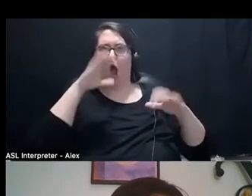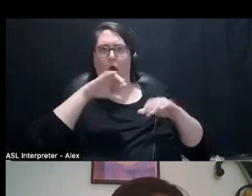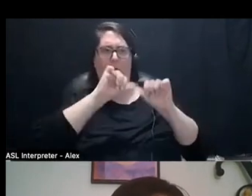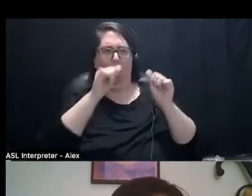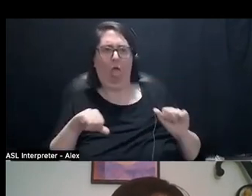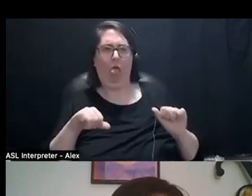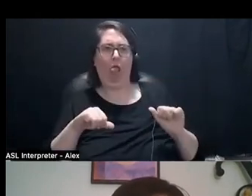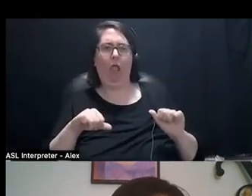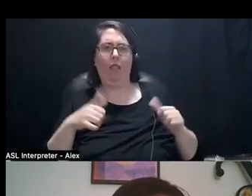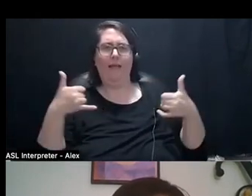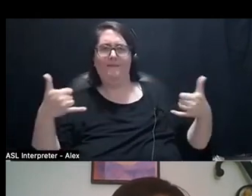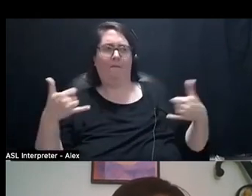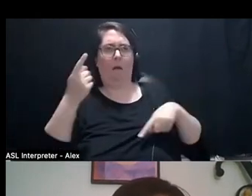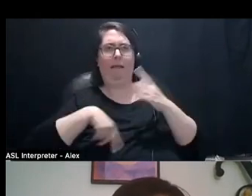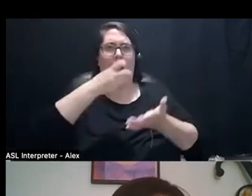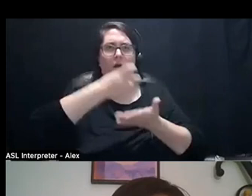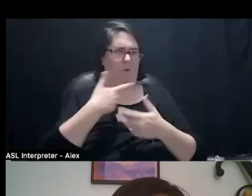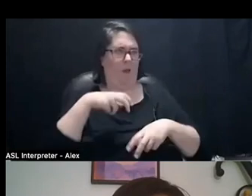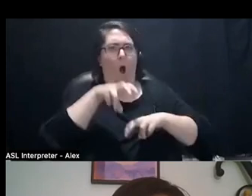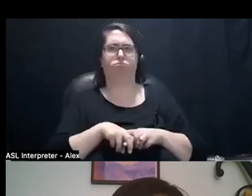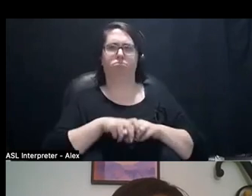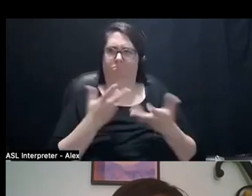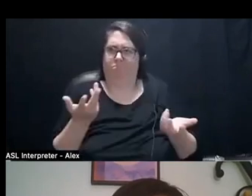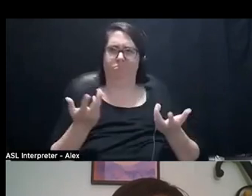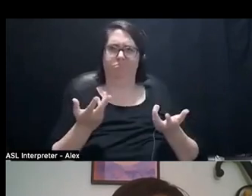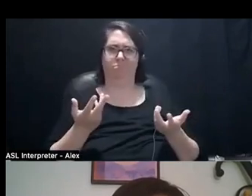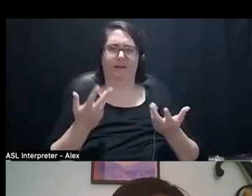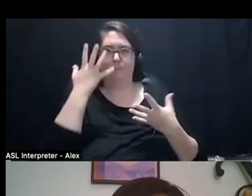can't just like, can actually sit. I think that's like so beautiful.